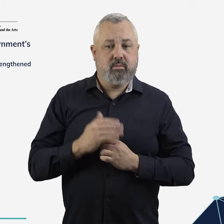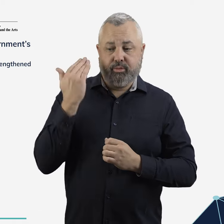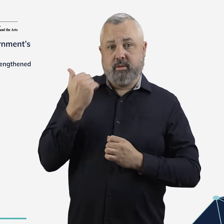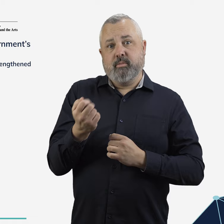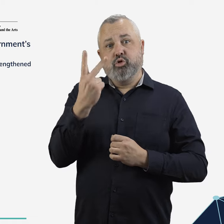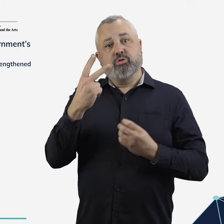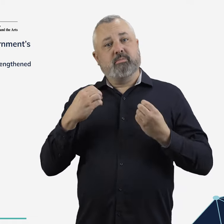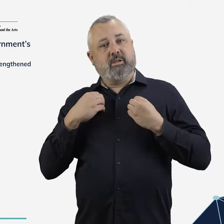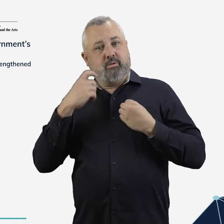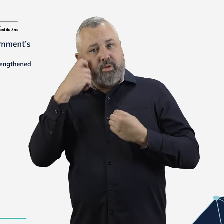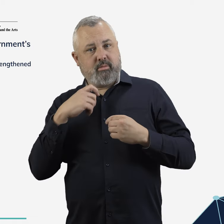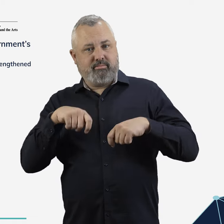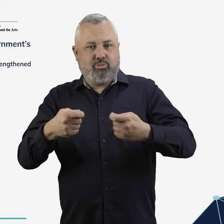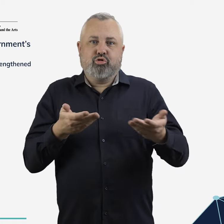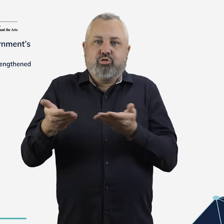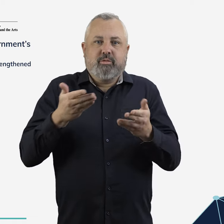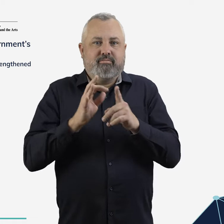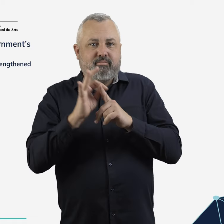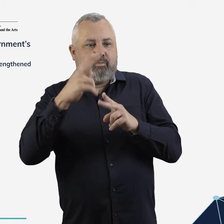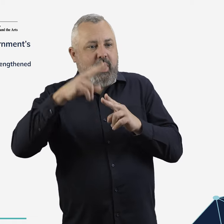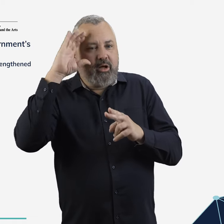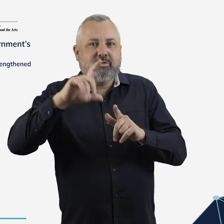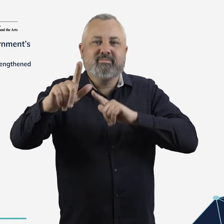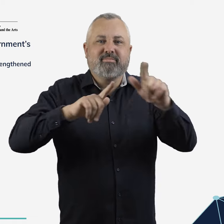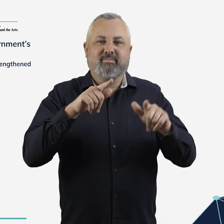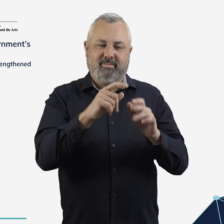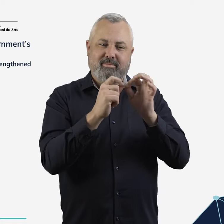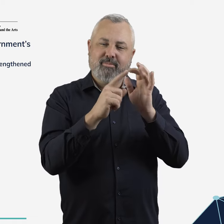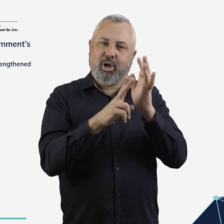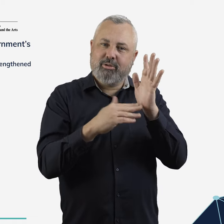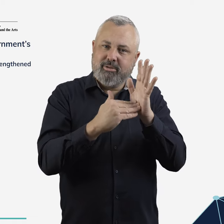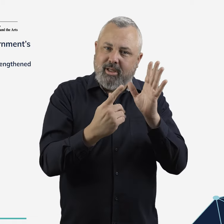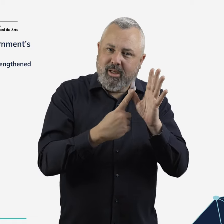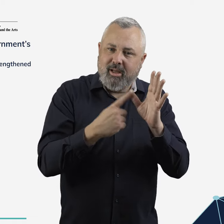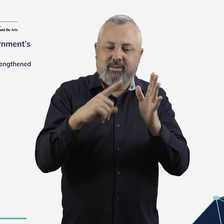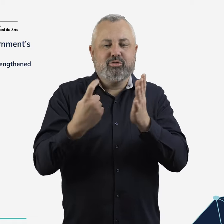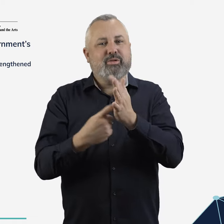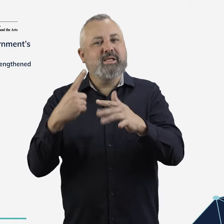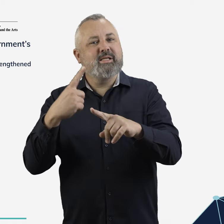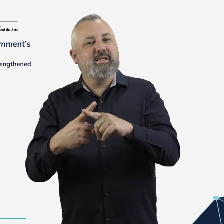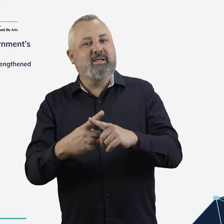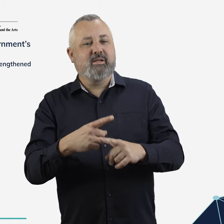The recent exit of Bonza, and difficulties at Rex, demonstrate the challenging conditions faced by